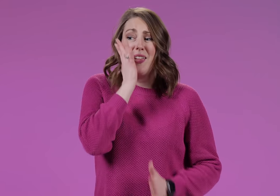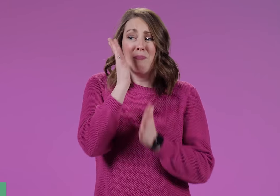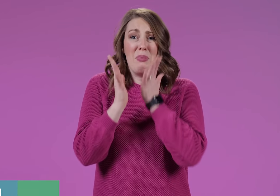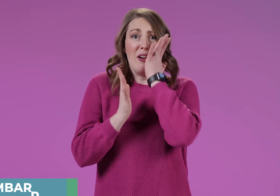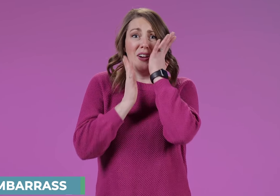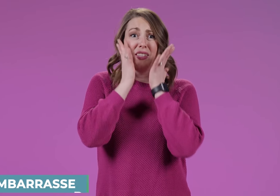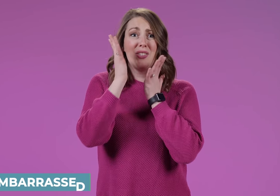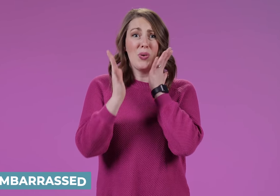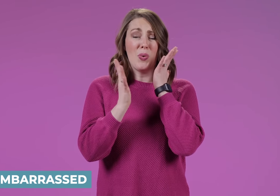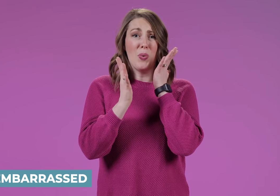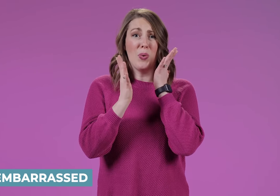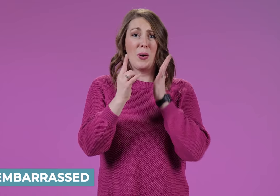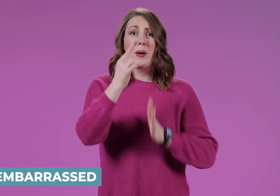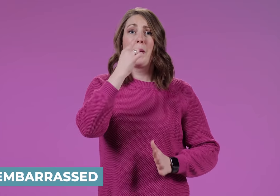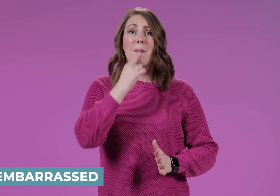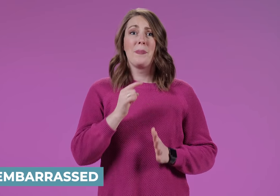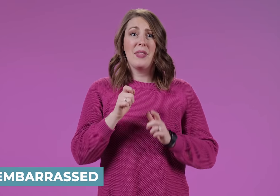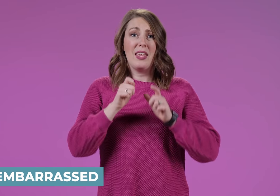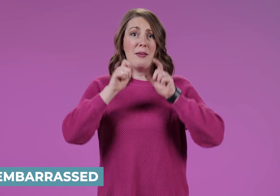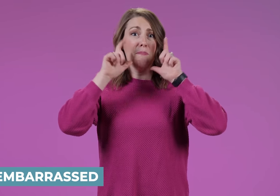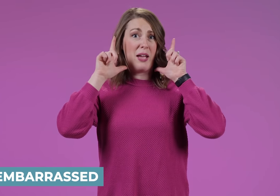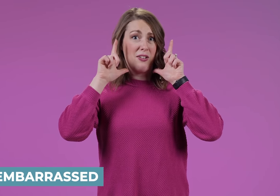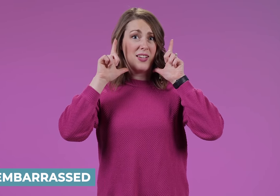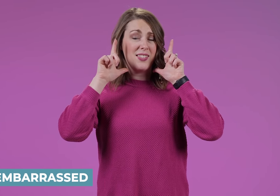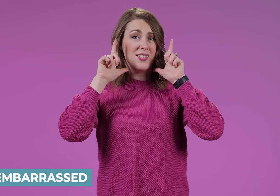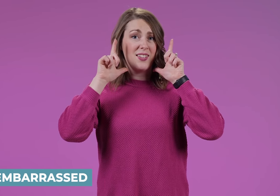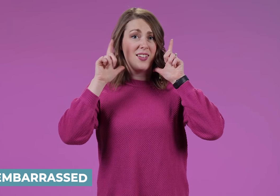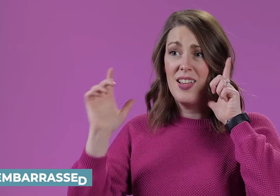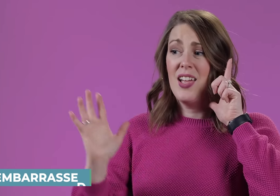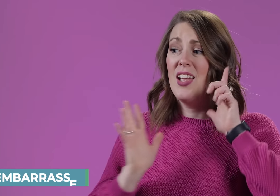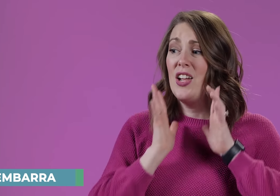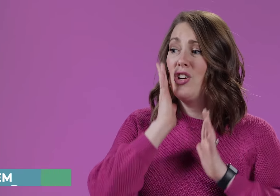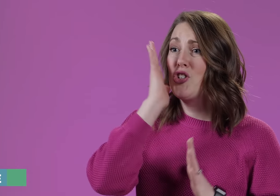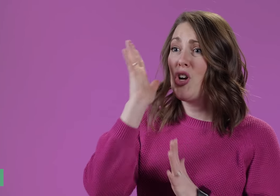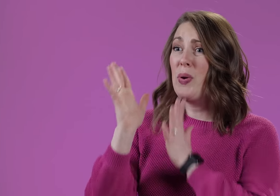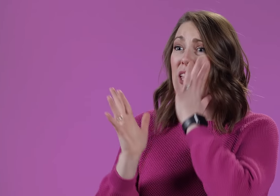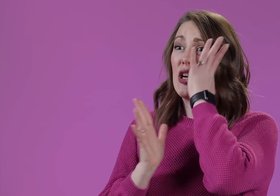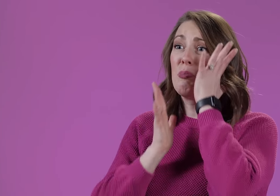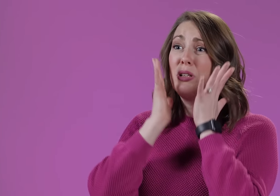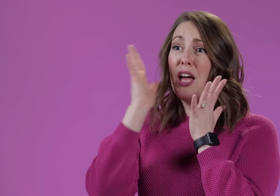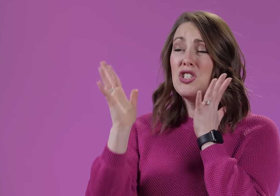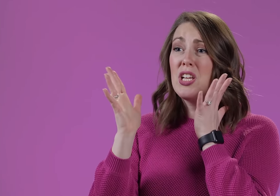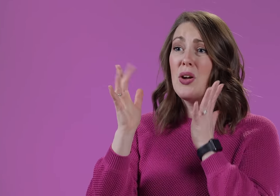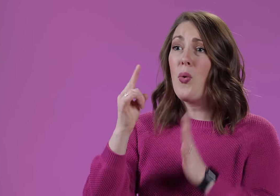EMBARRASSED or EMBARRASSED You're showing that you're blushing